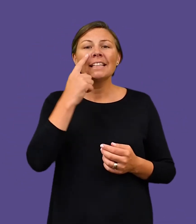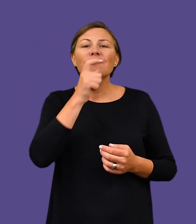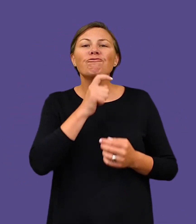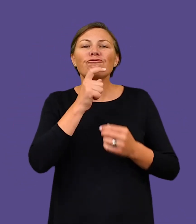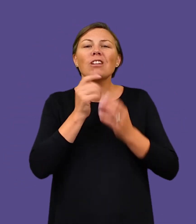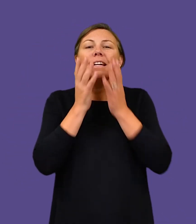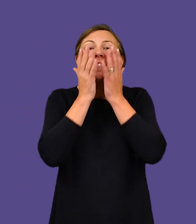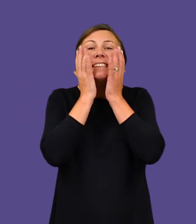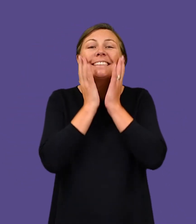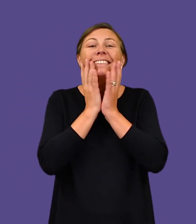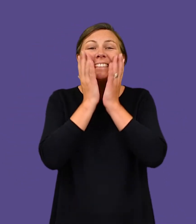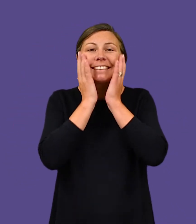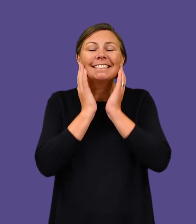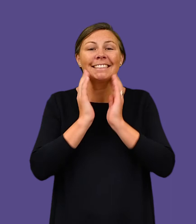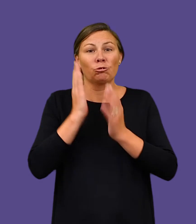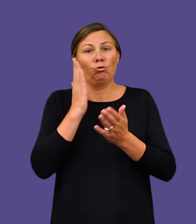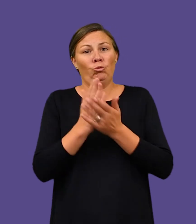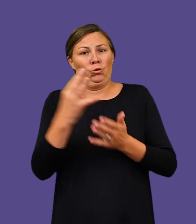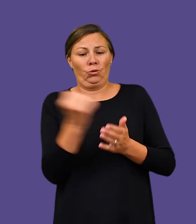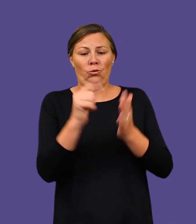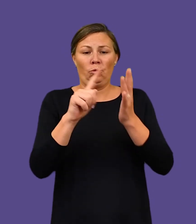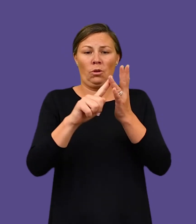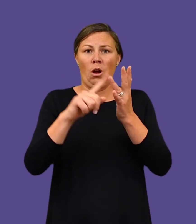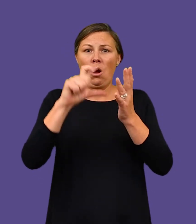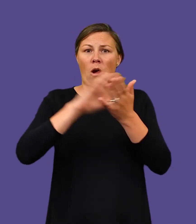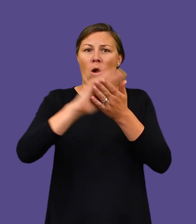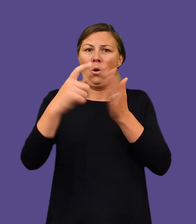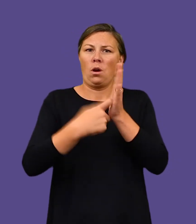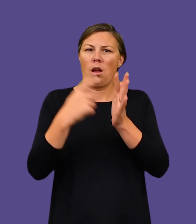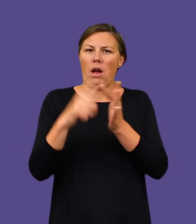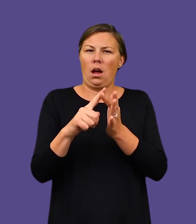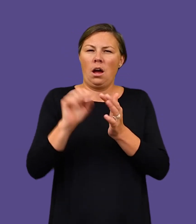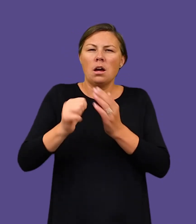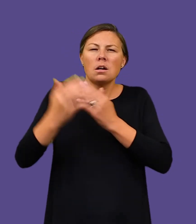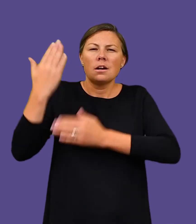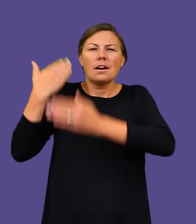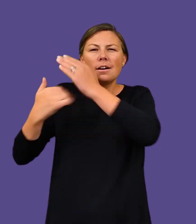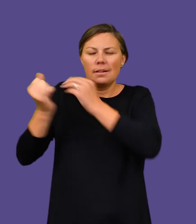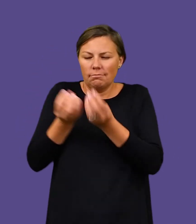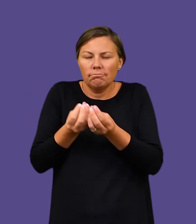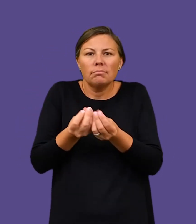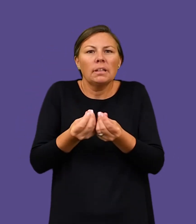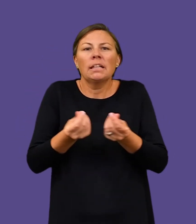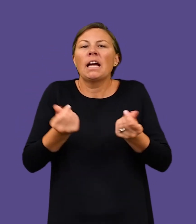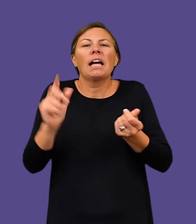The red oxide that covers her face and torso is today purchased at the hardware store